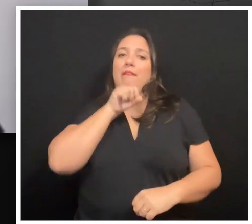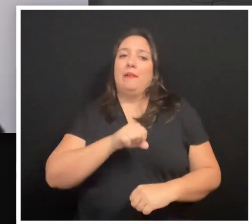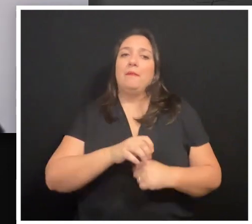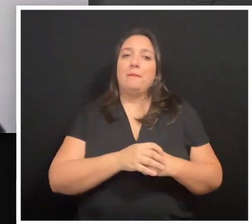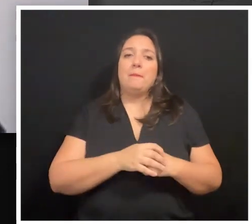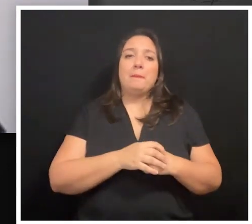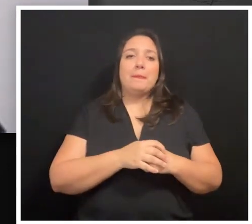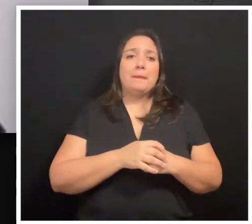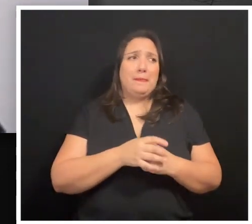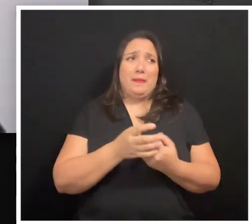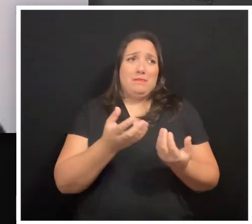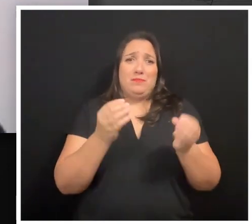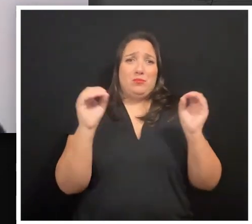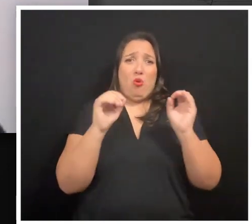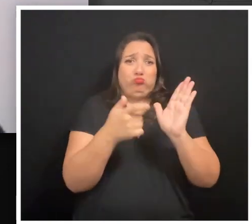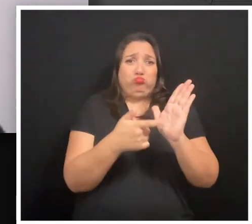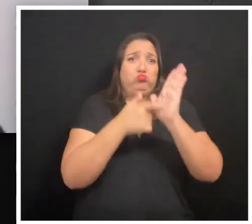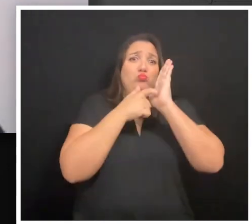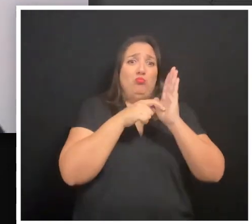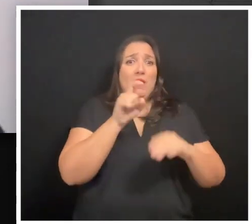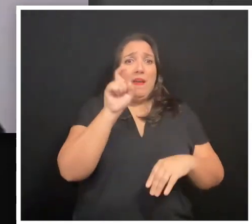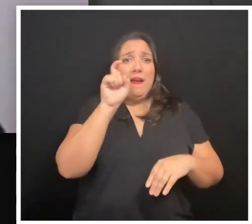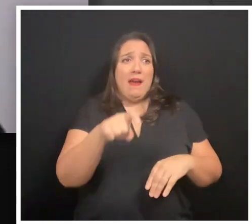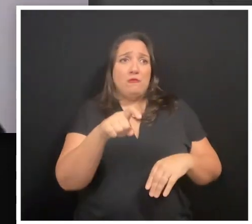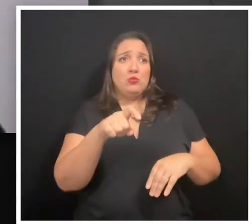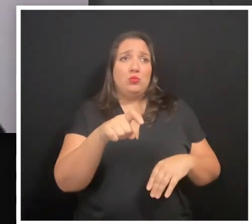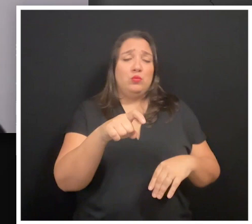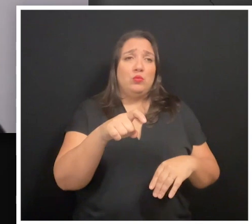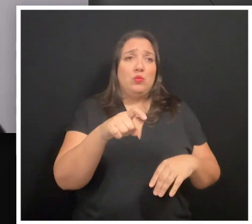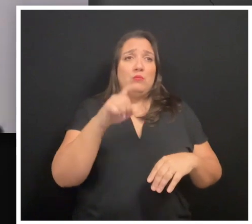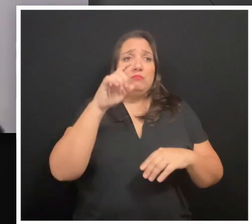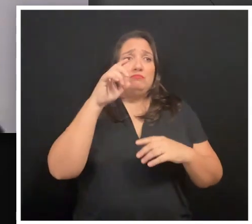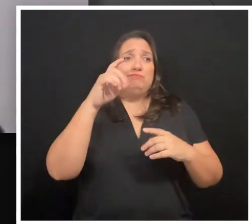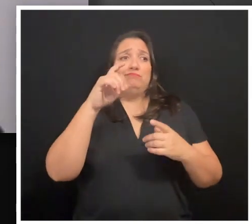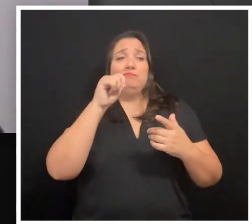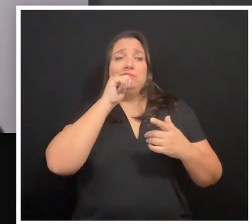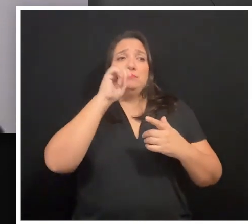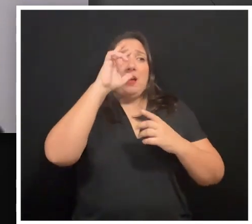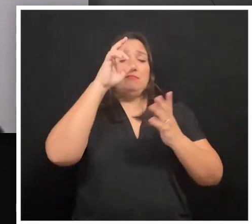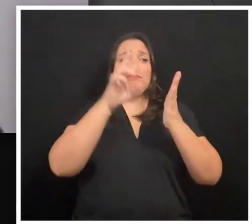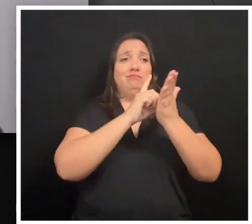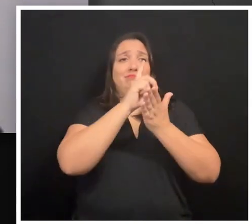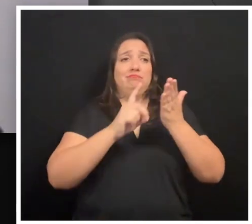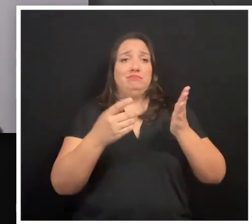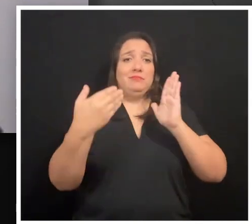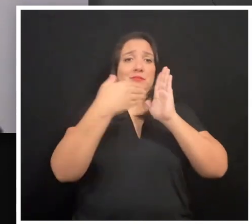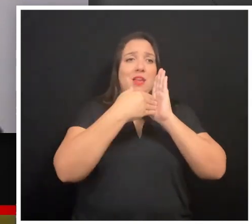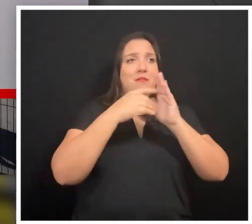that they're not mandated to not discriminate against me, but they usually don't.